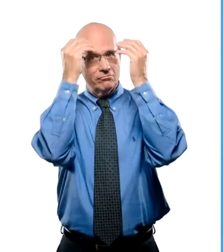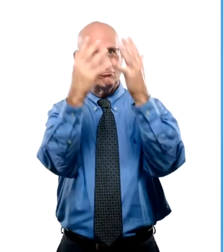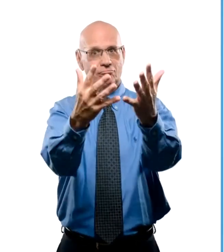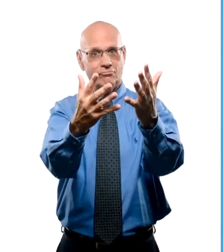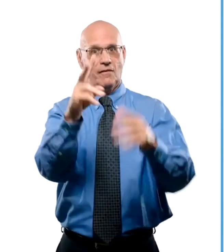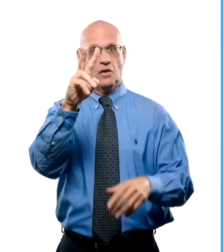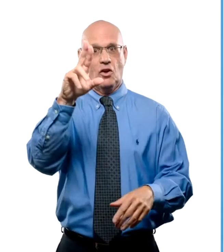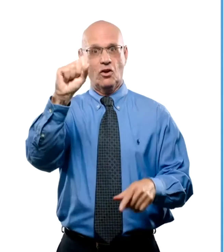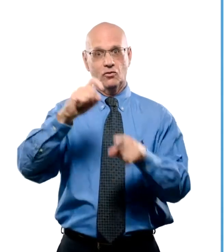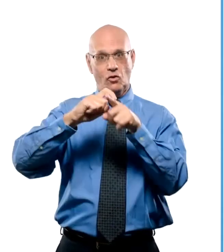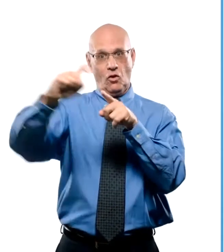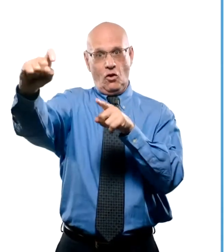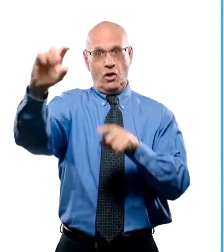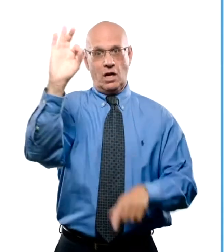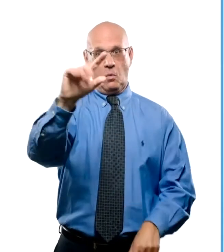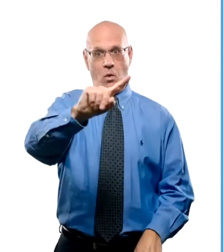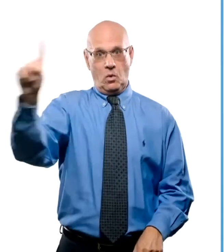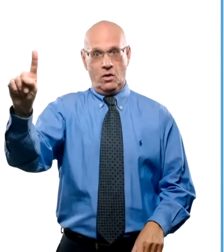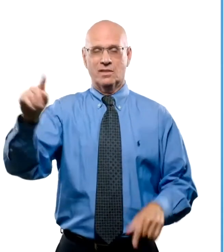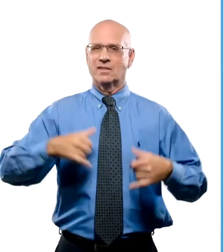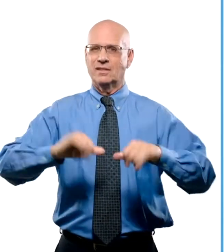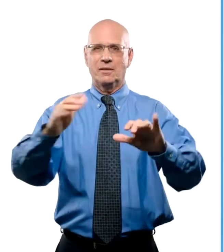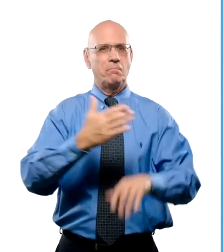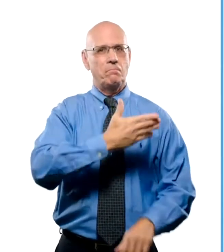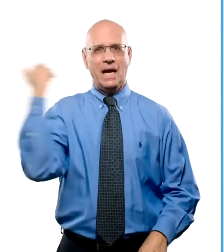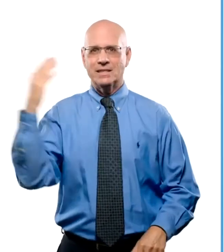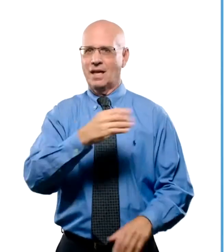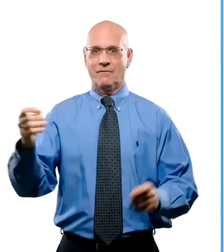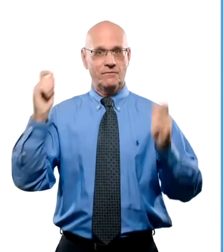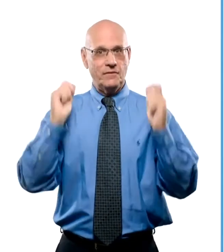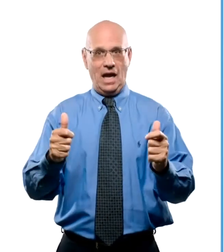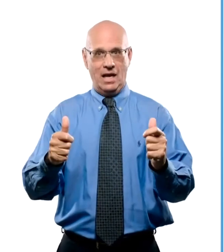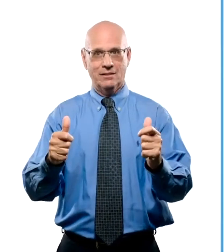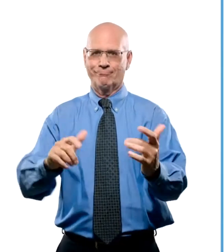As a reminder, video relay calls to 911 are the best and fastest way to contact 911.